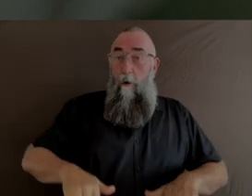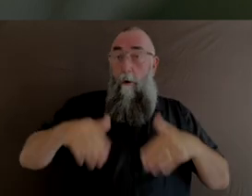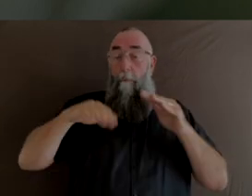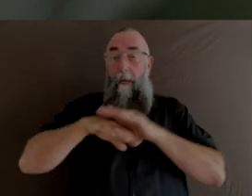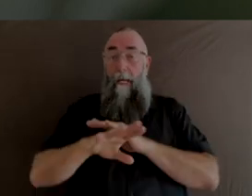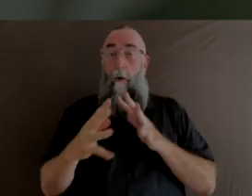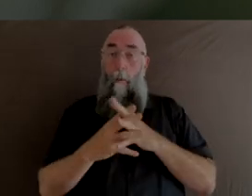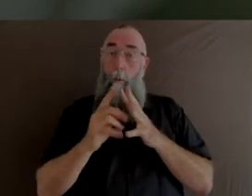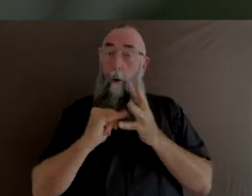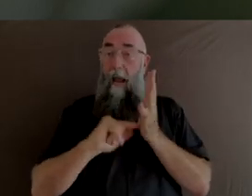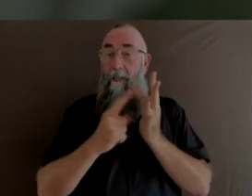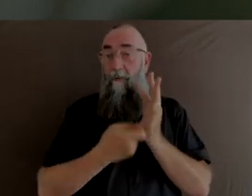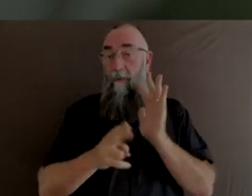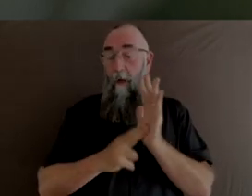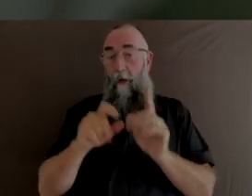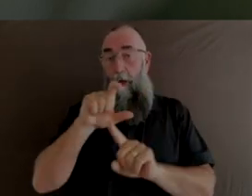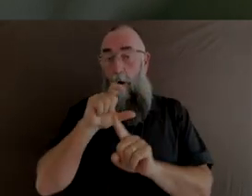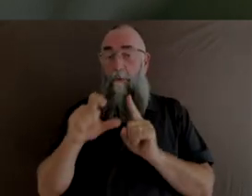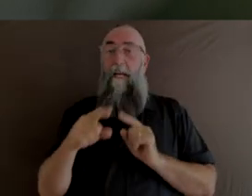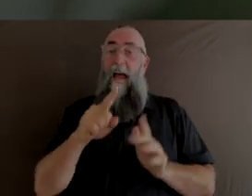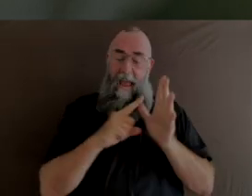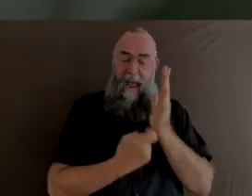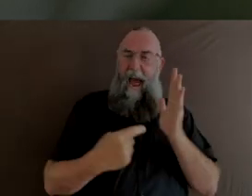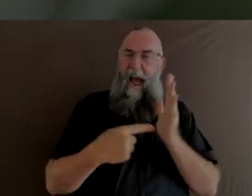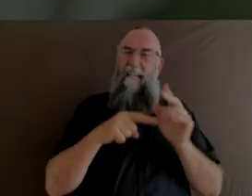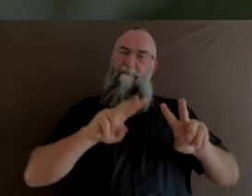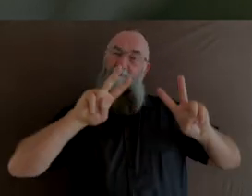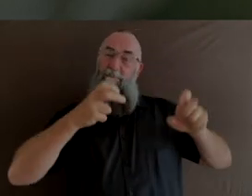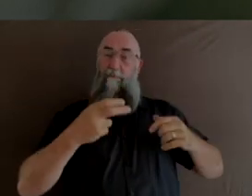where art is often delegated as a profession not a birthright,